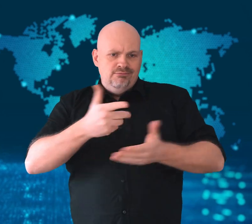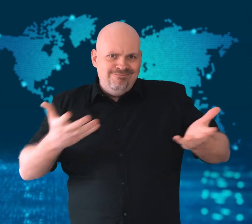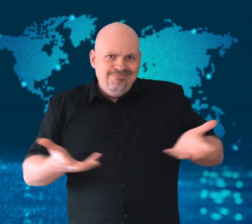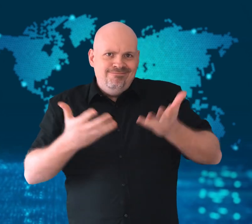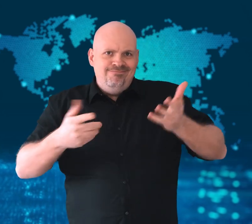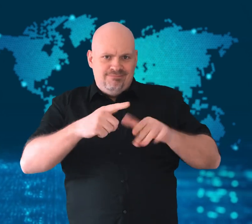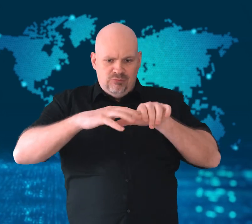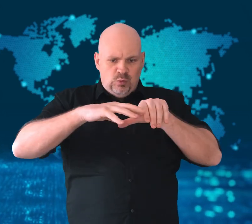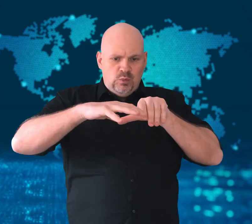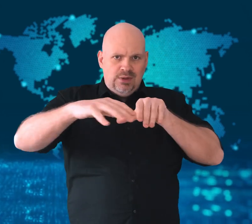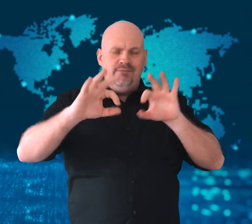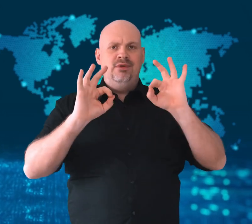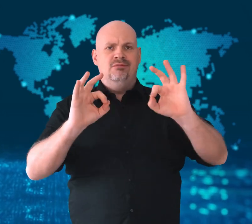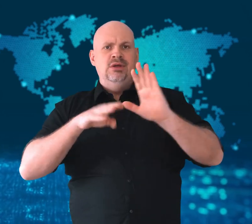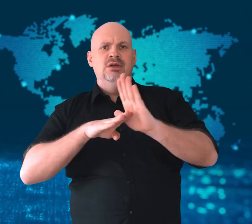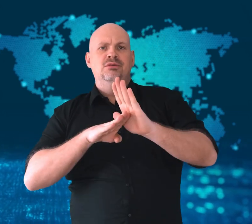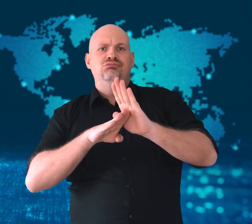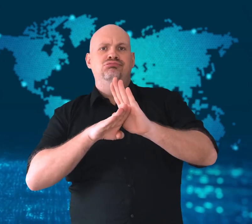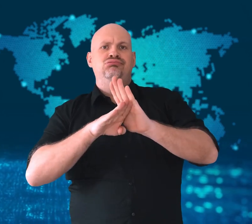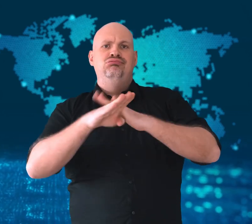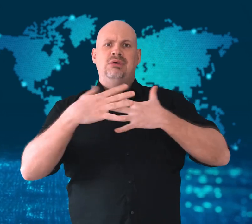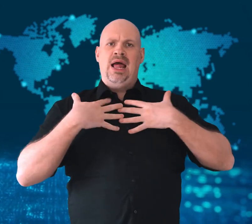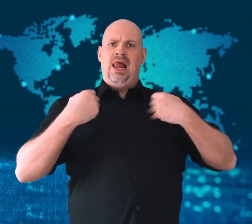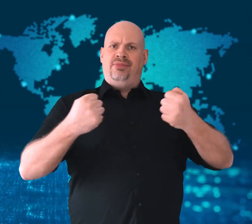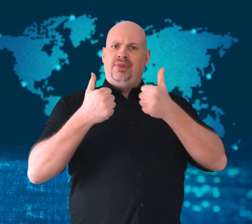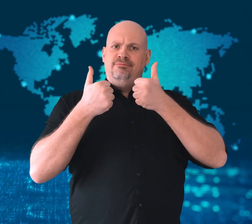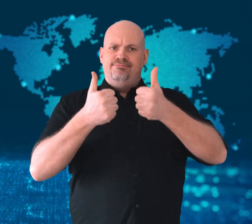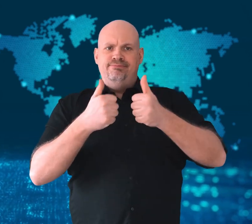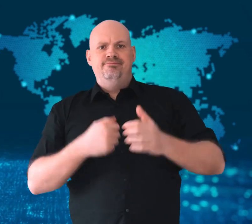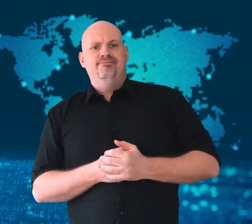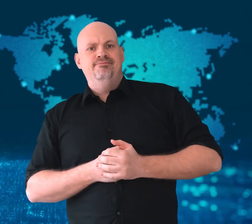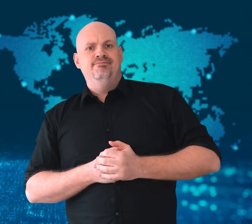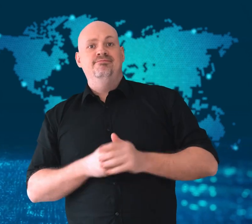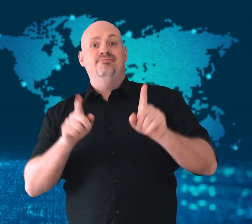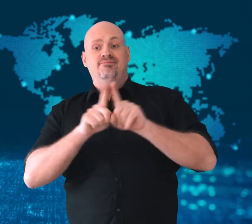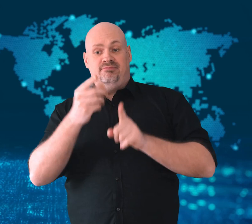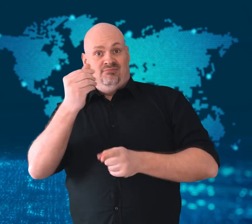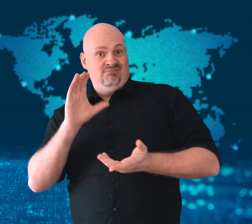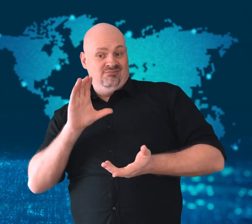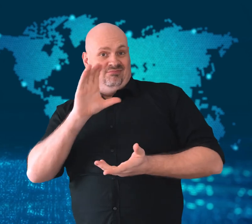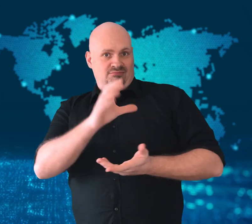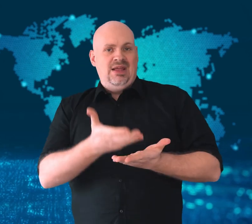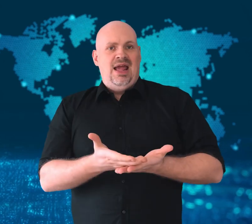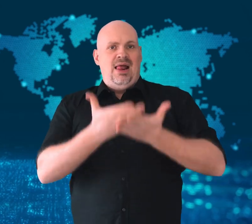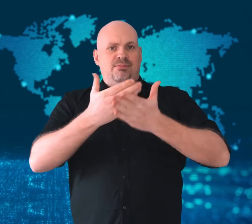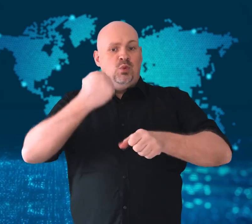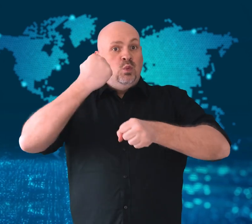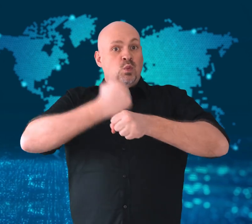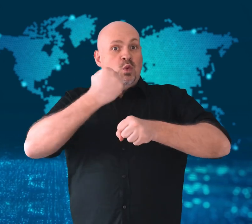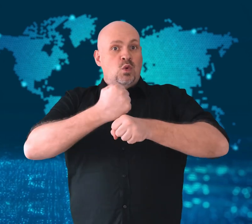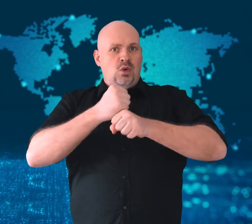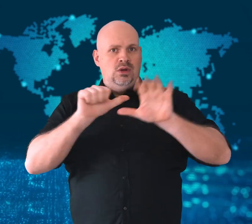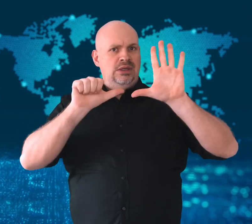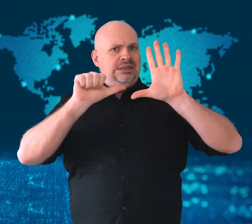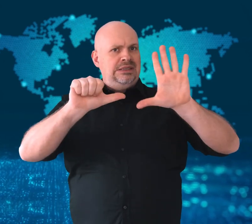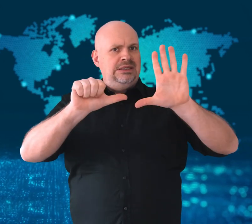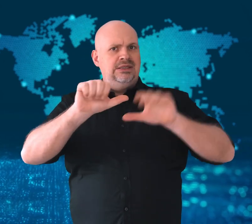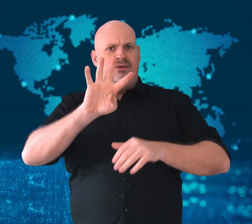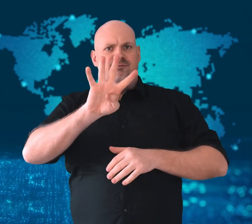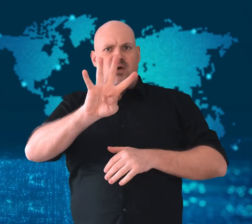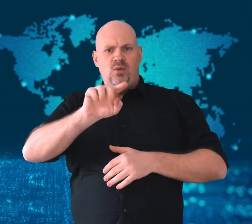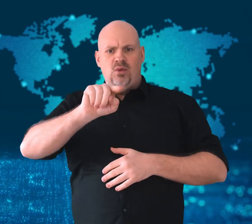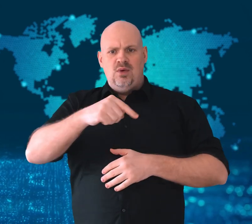The investment will also help to protect around 64,000 jobs.